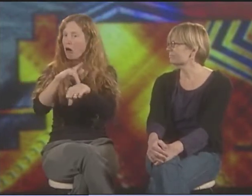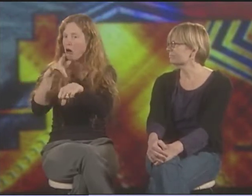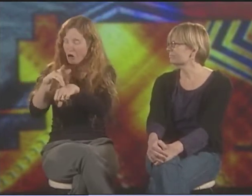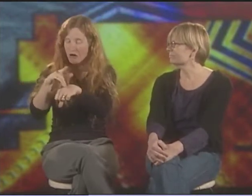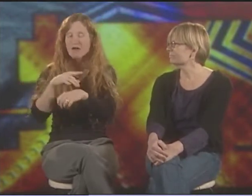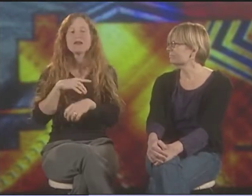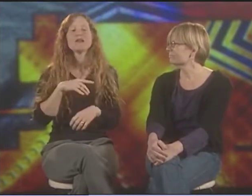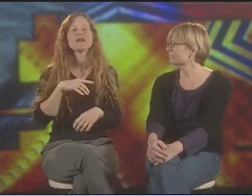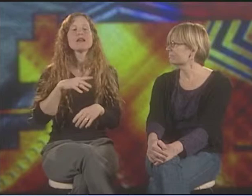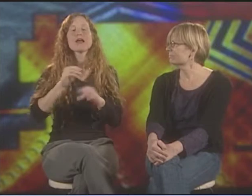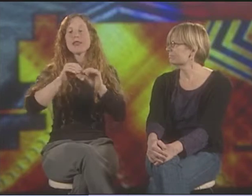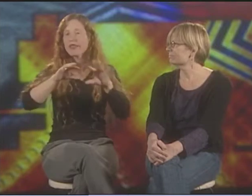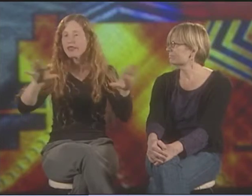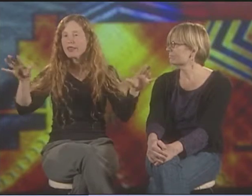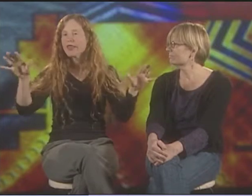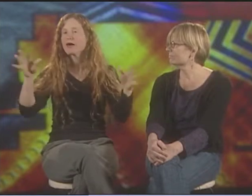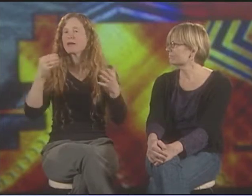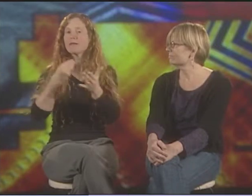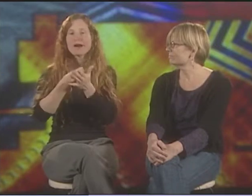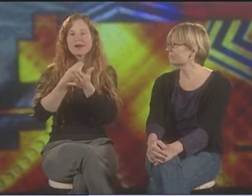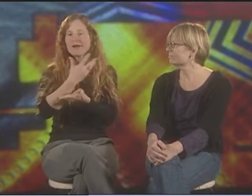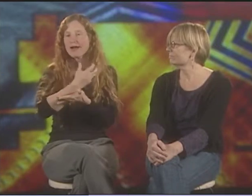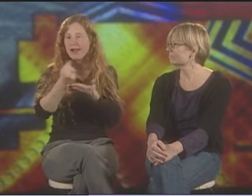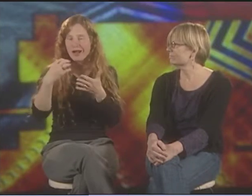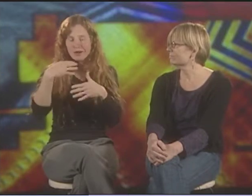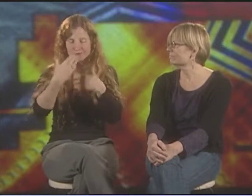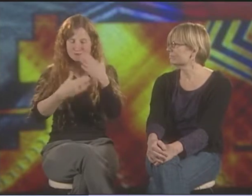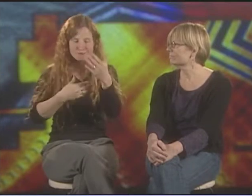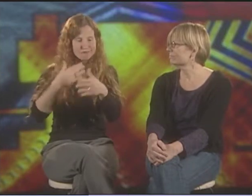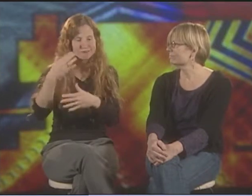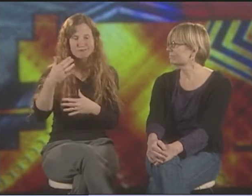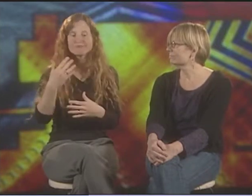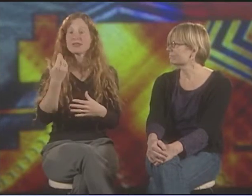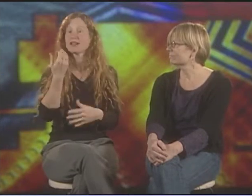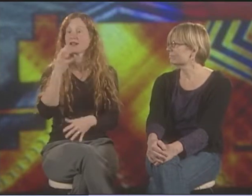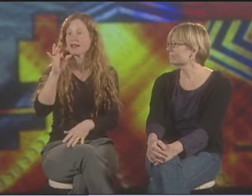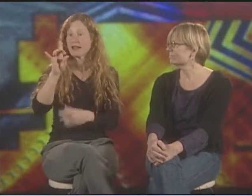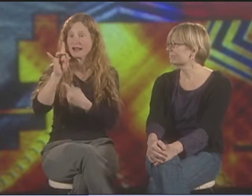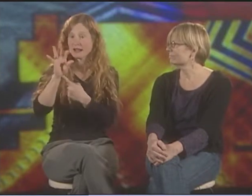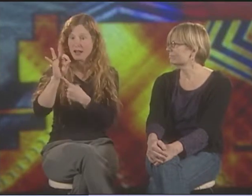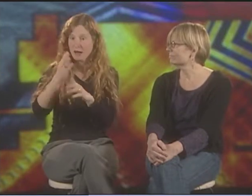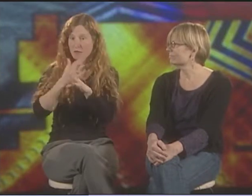ALL CAME TOGETHER AT DIFFERENT TIMES. AND THEN THE SEED MONEY THAT THEY HAD RAN OUT.